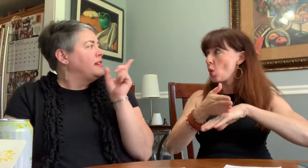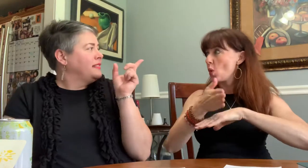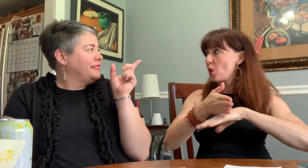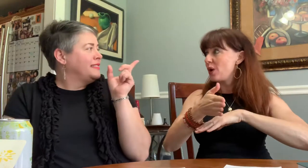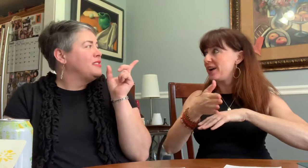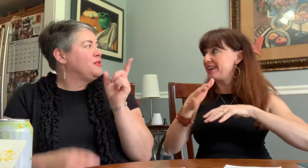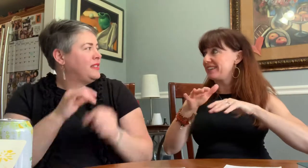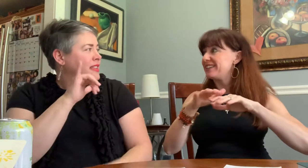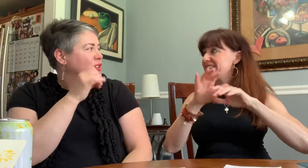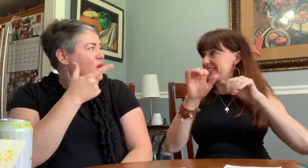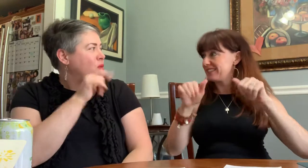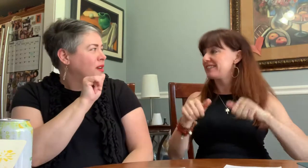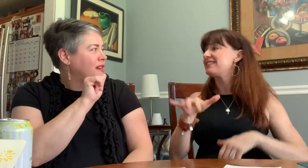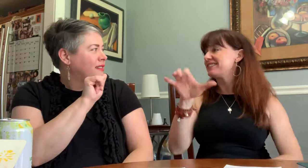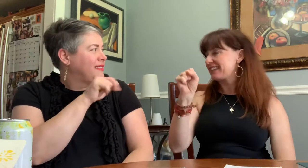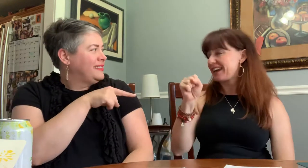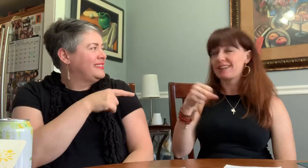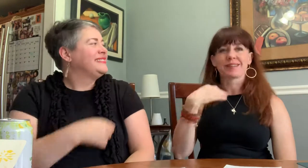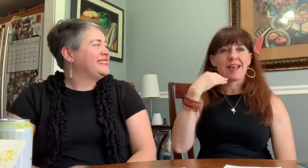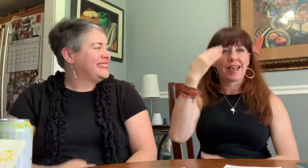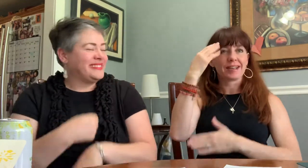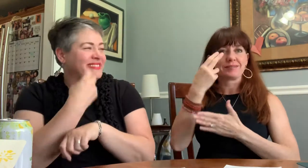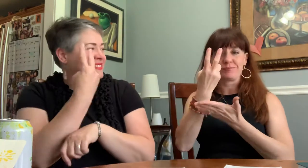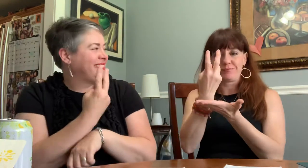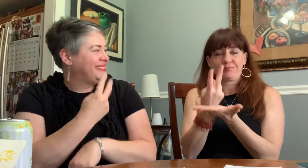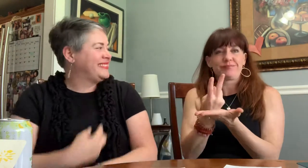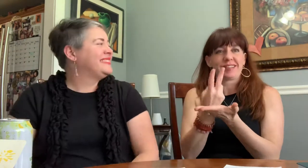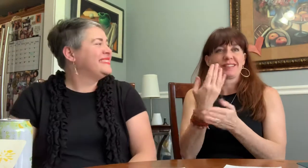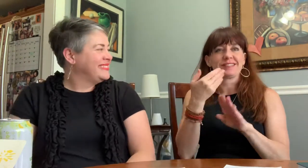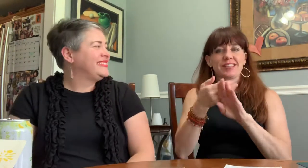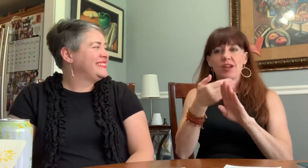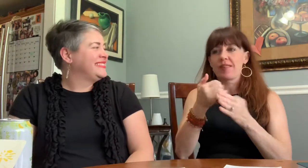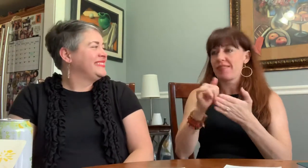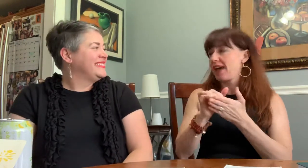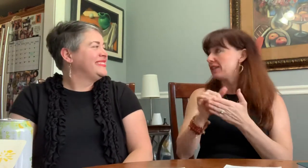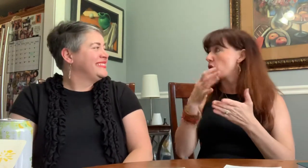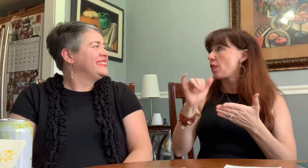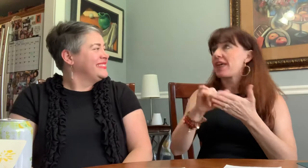where I did a yoga headstand by it.